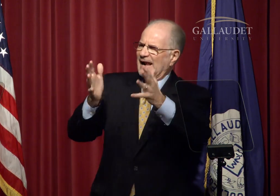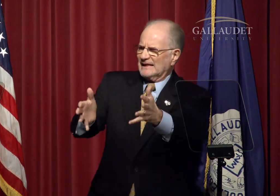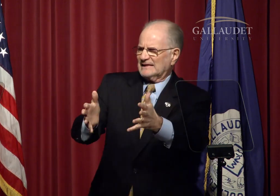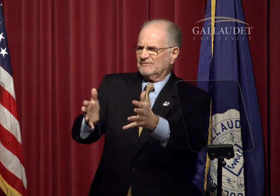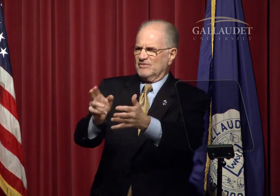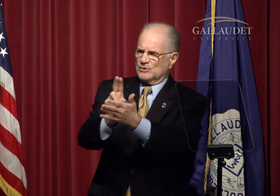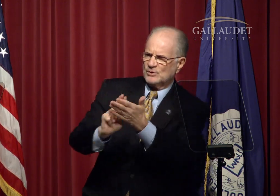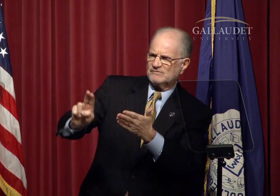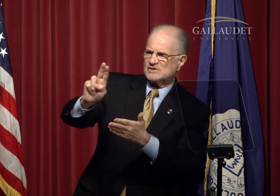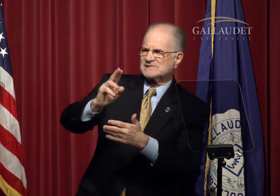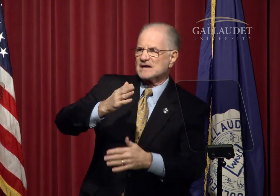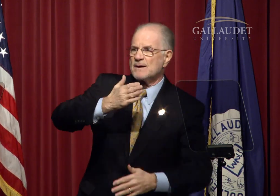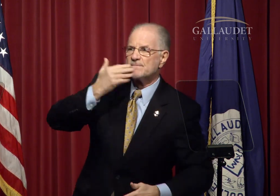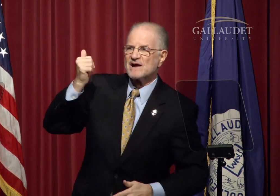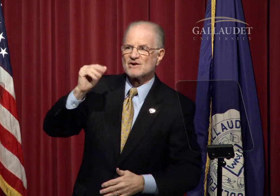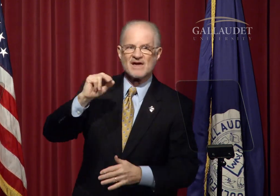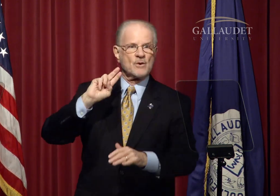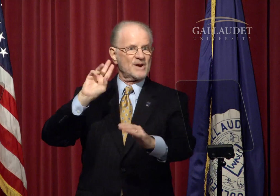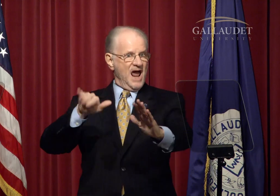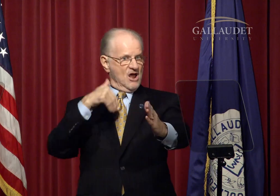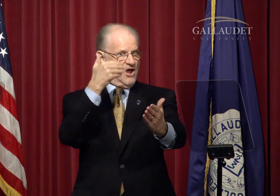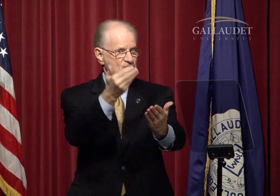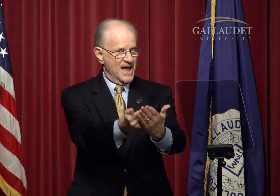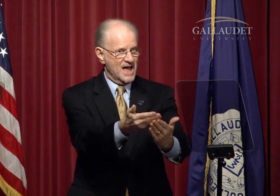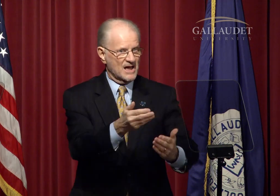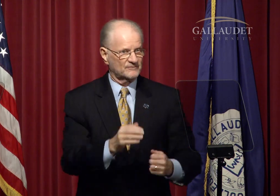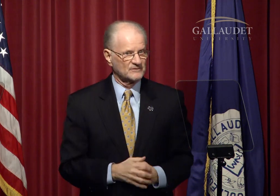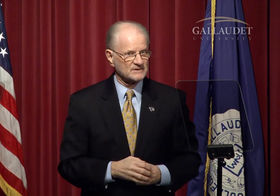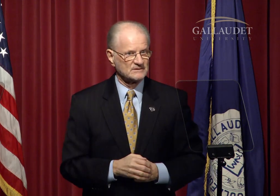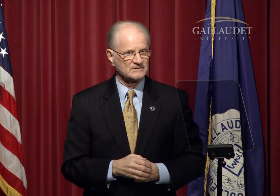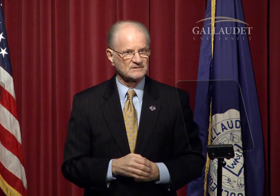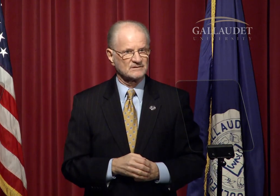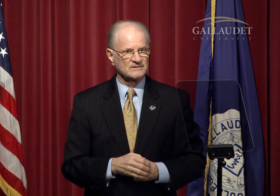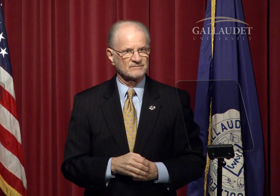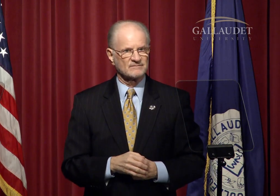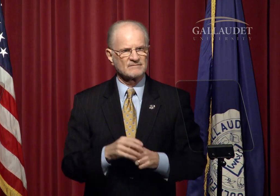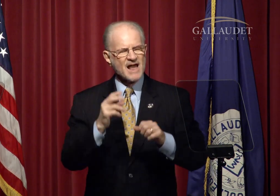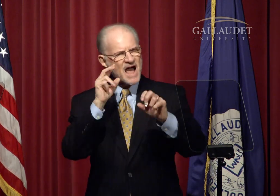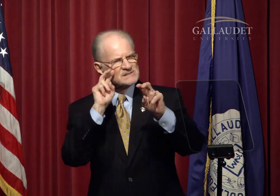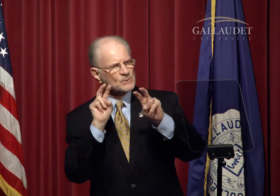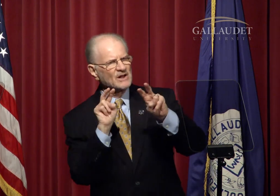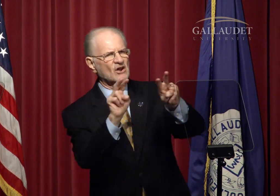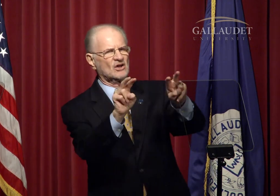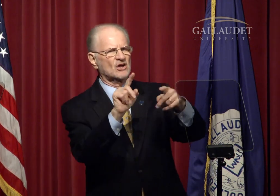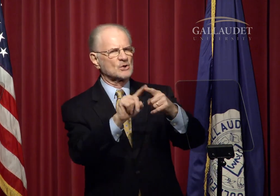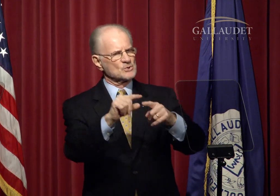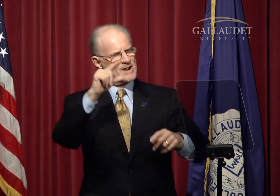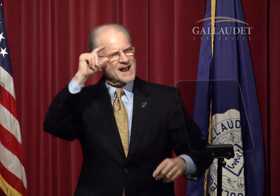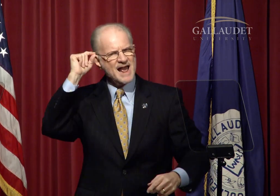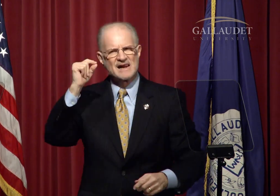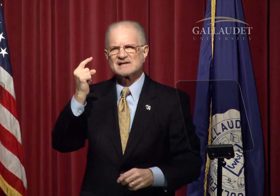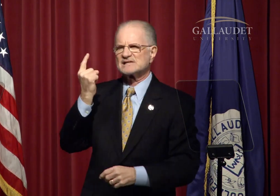in order "to leave the university better than when I arrived."